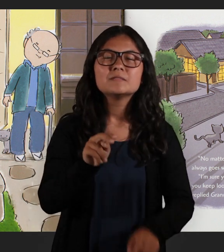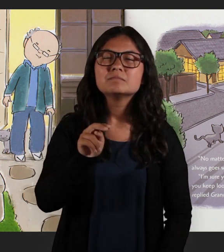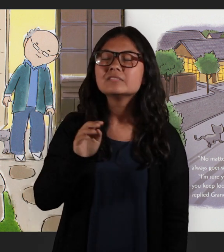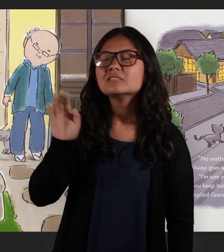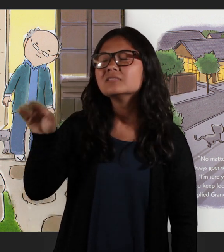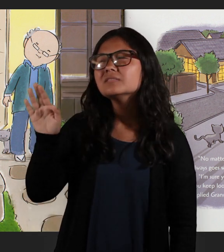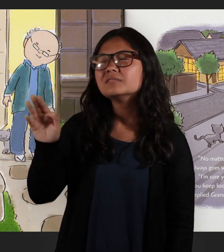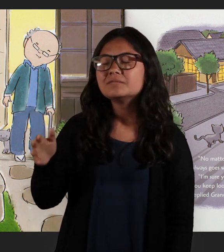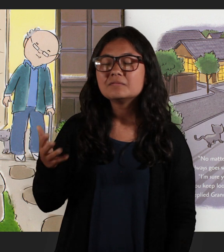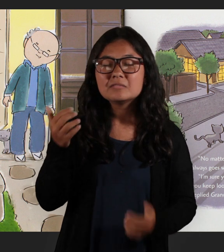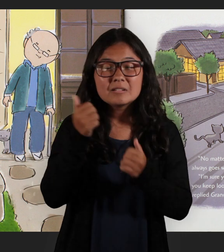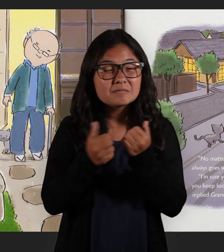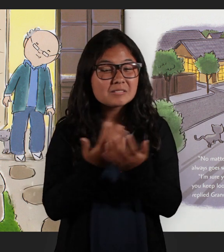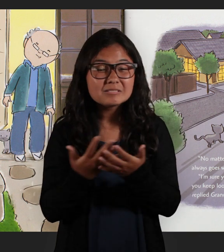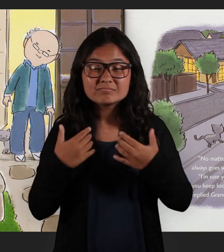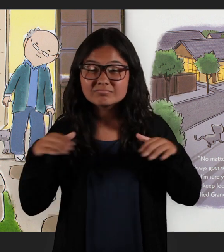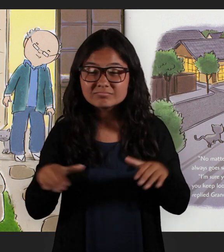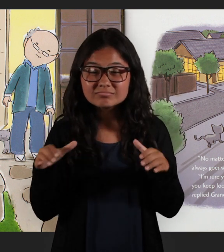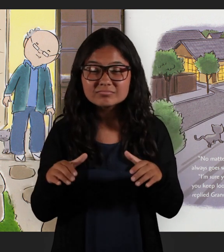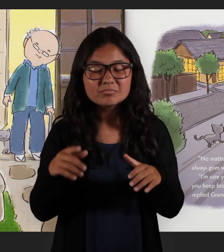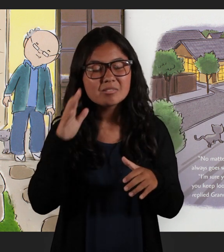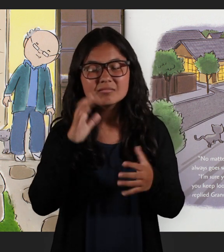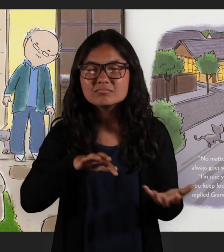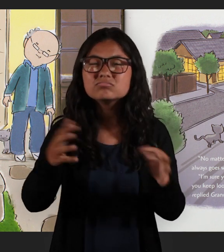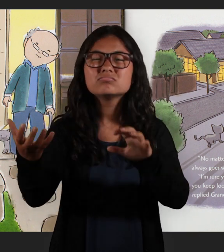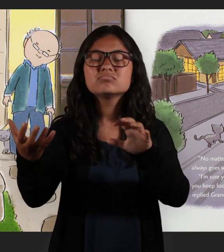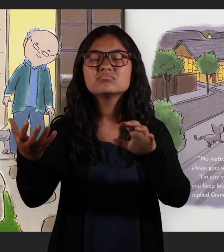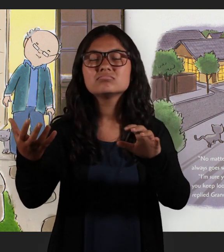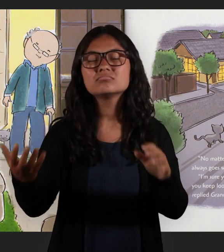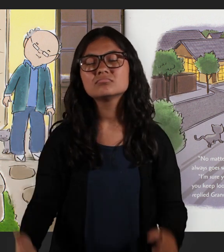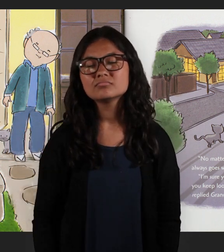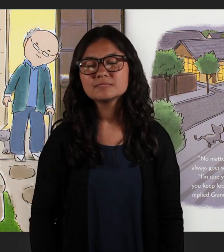"No matter what I do, something always goes wrong," said Natsumi.